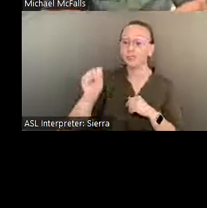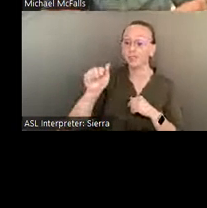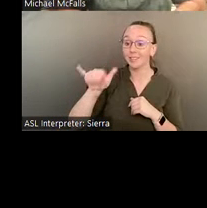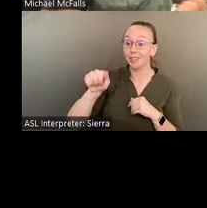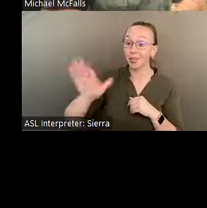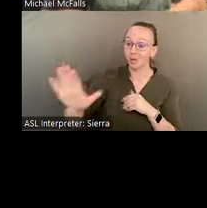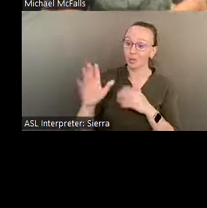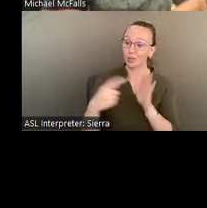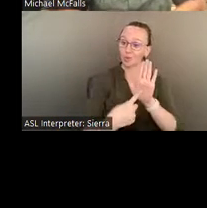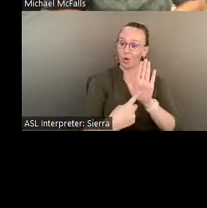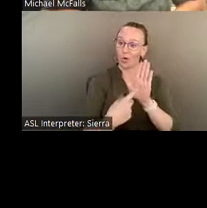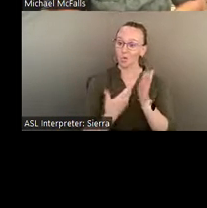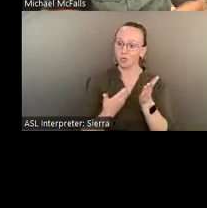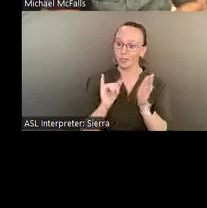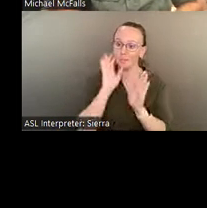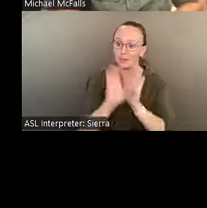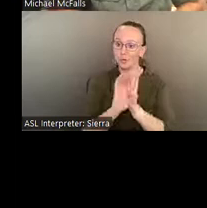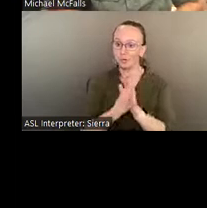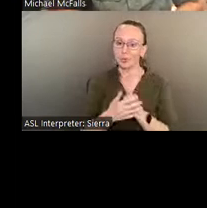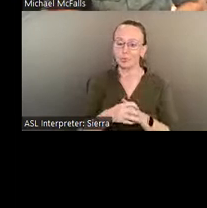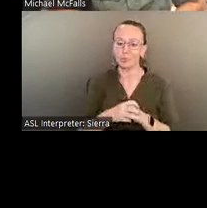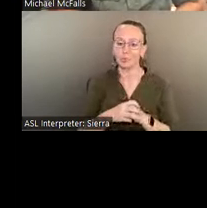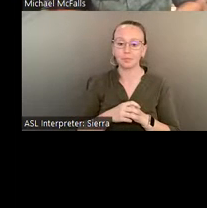Reality Outpost," and I would probably say the same thing.